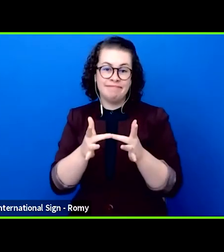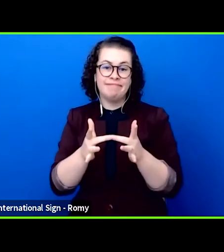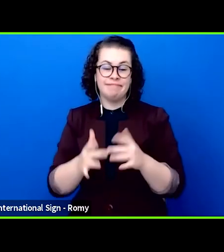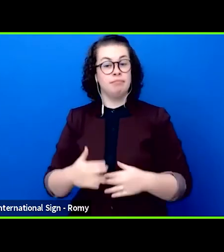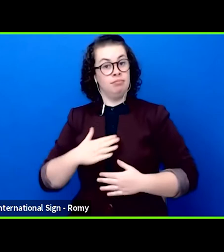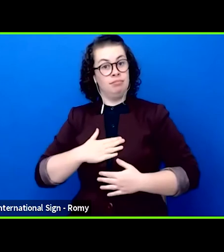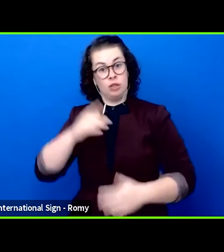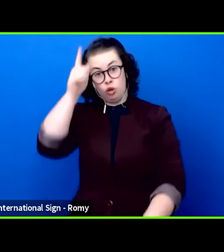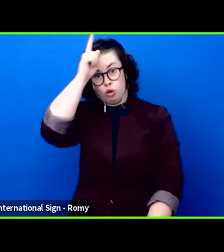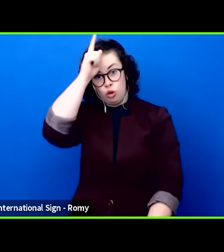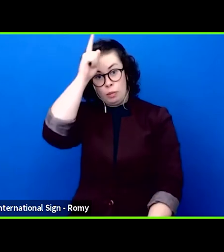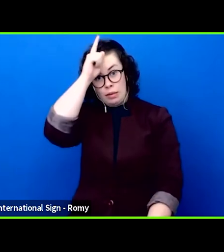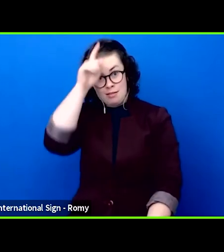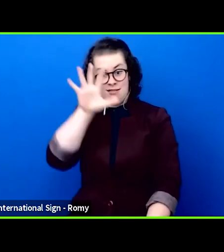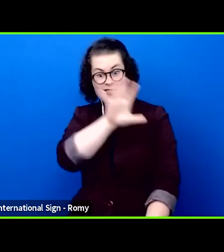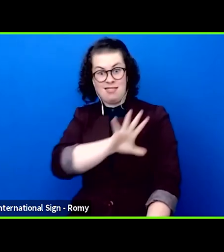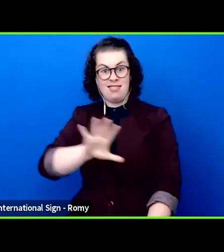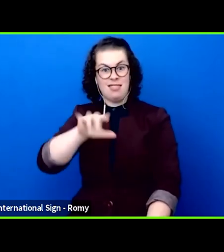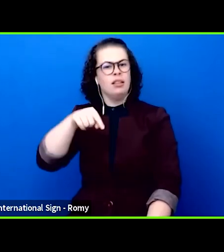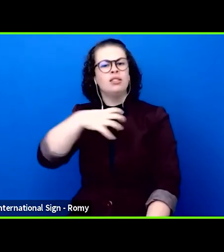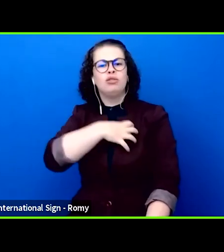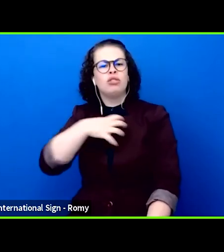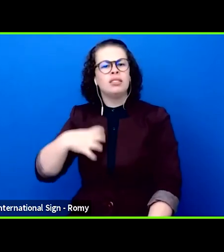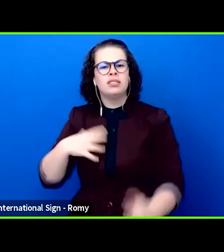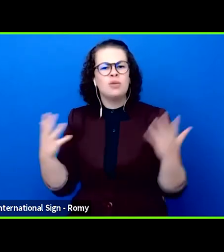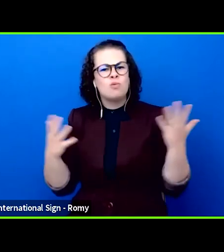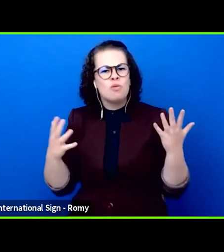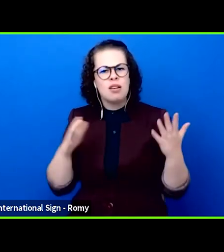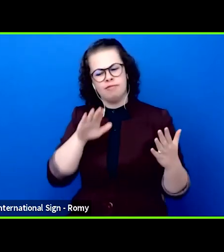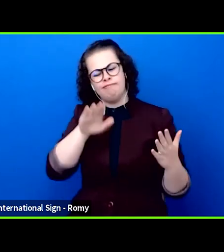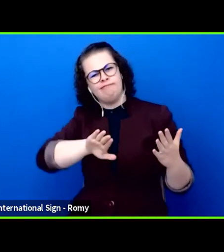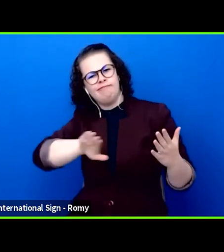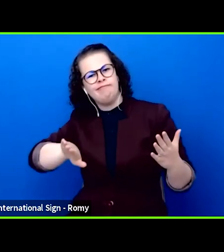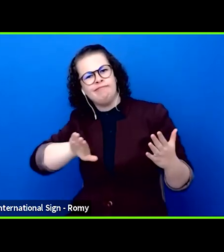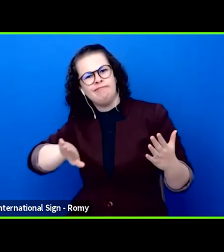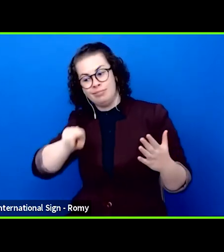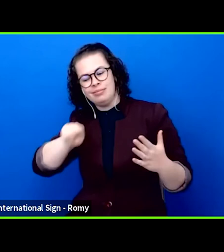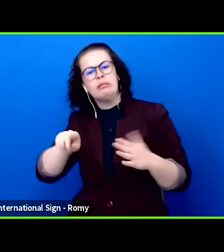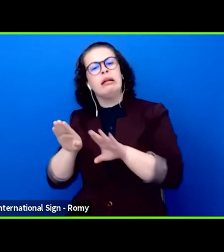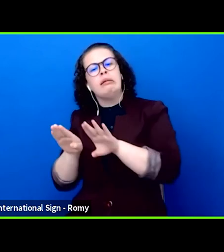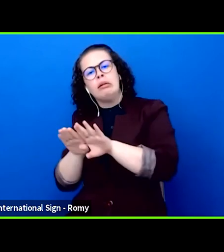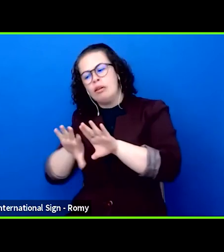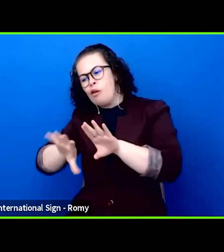of Germany, close to the borders of Poland and the Czech Republic. As an important cultural city